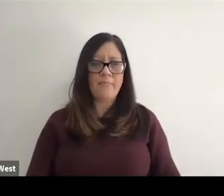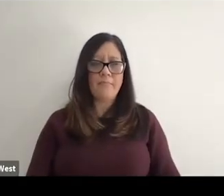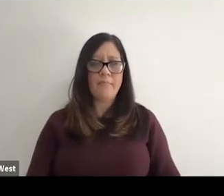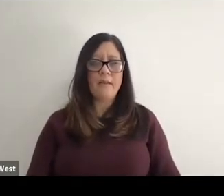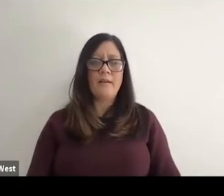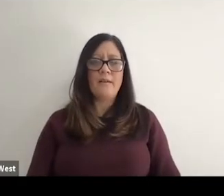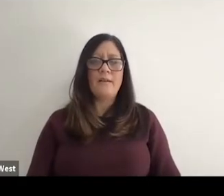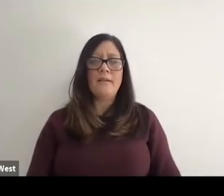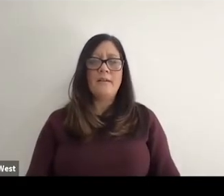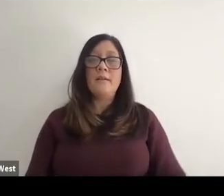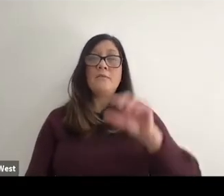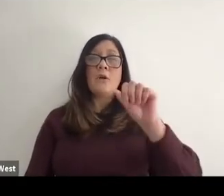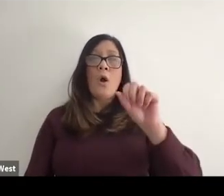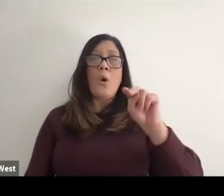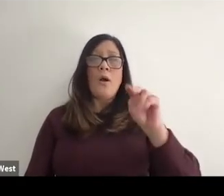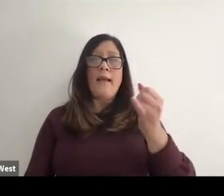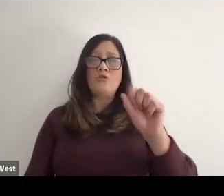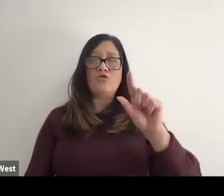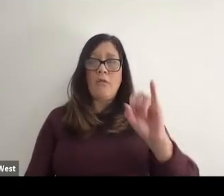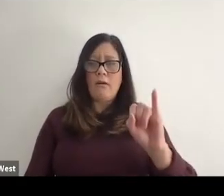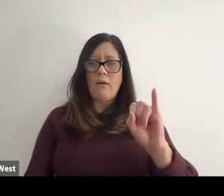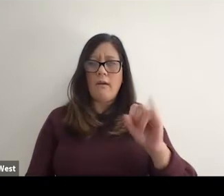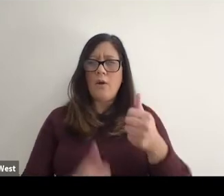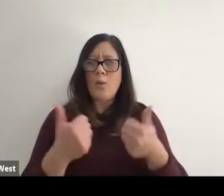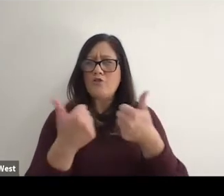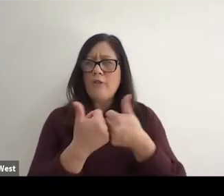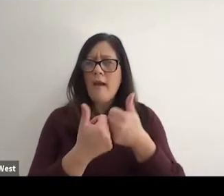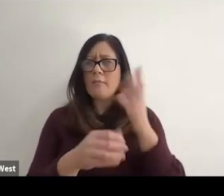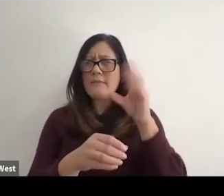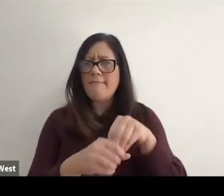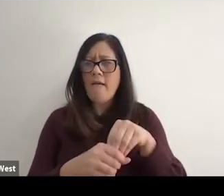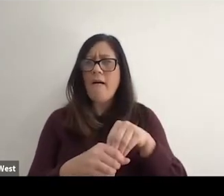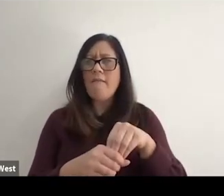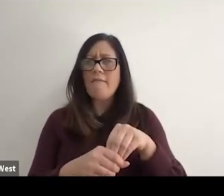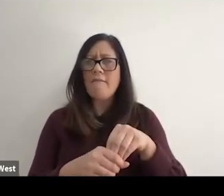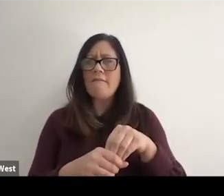To Anjali tell us which games did you participate in what we're events about your experiences.